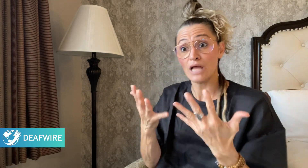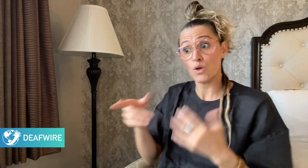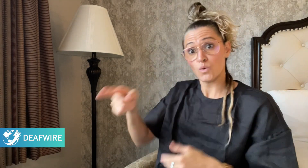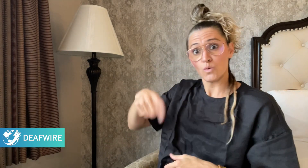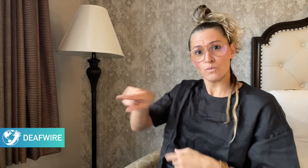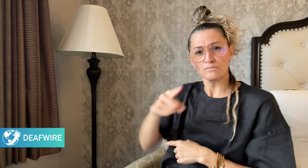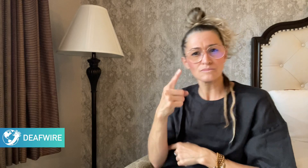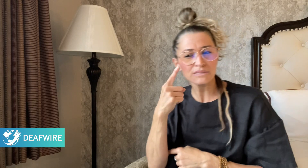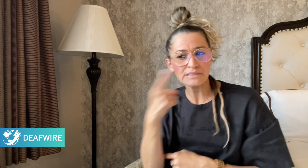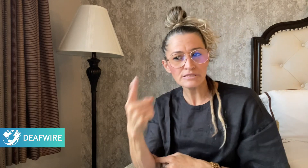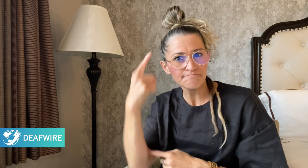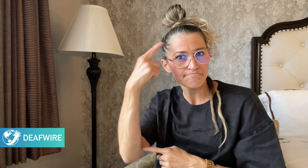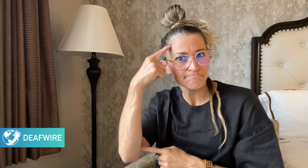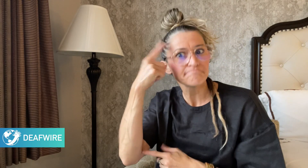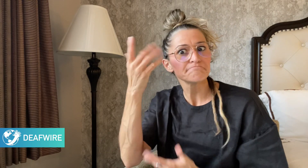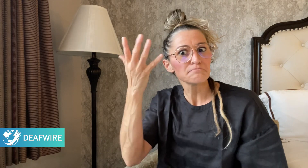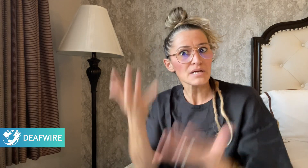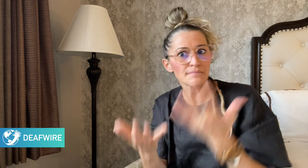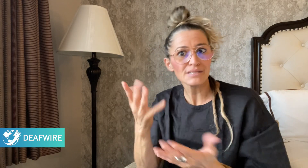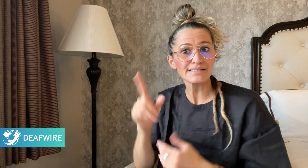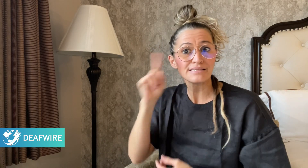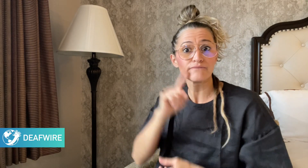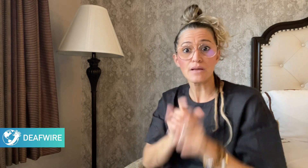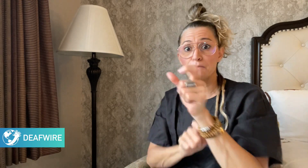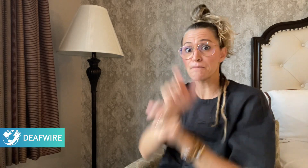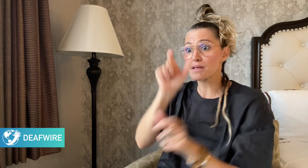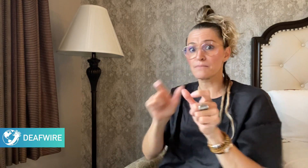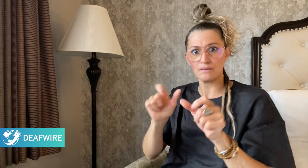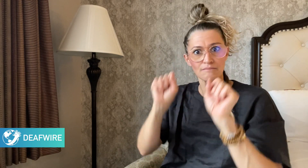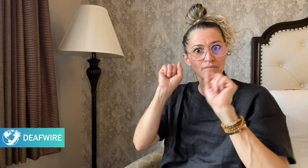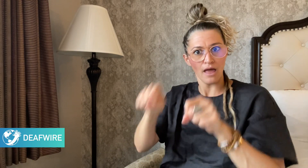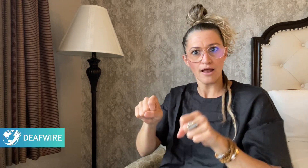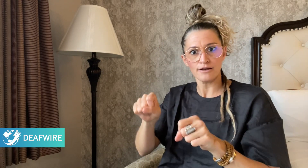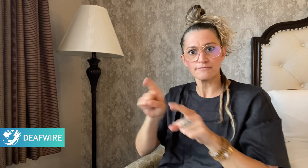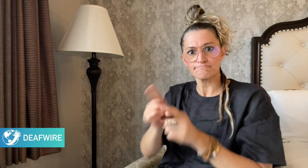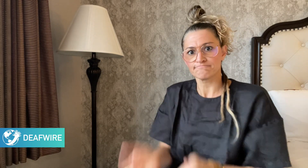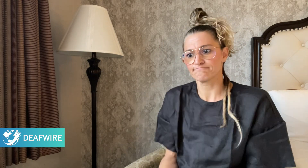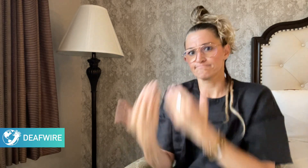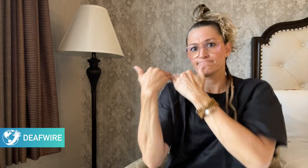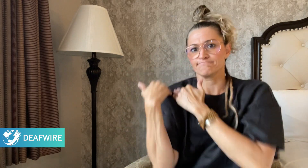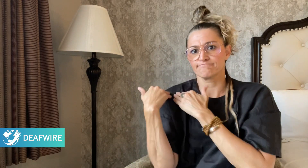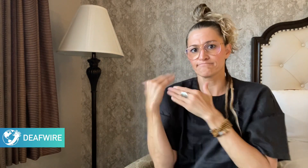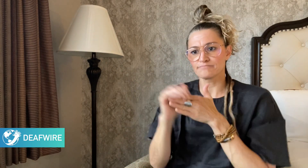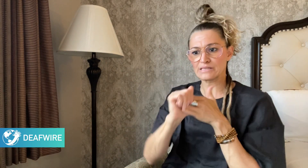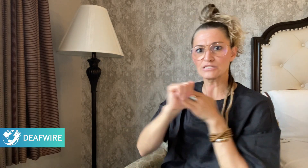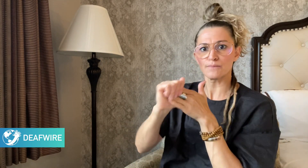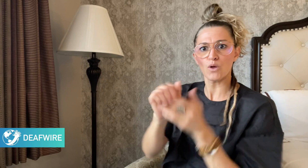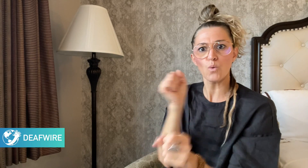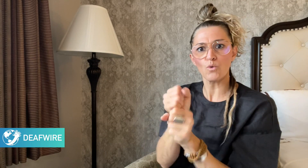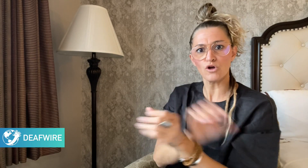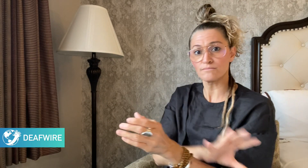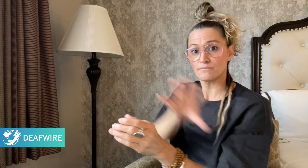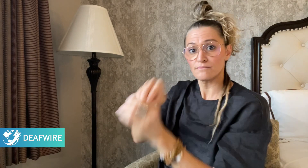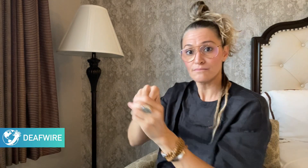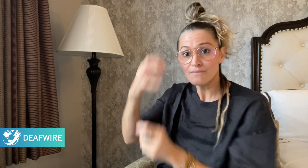that Deaf people will take leadership roles